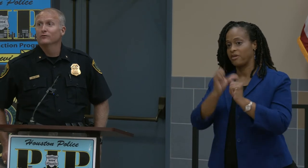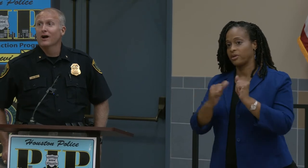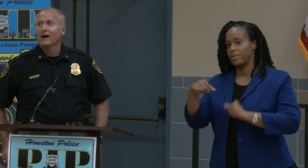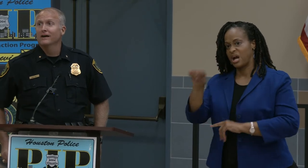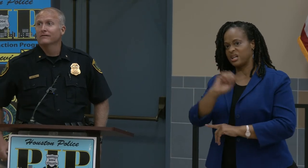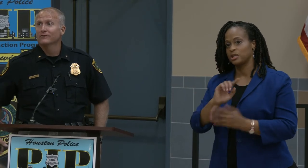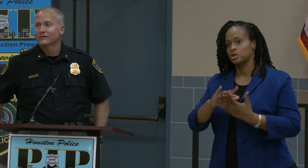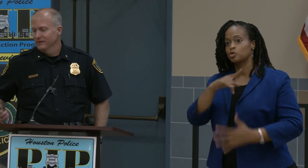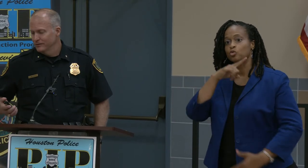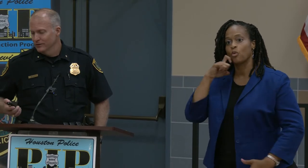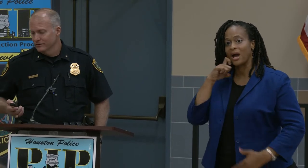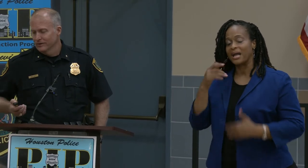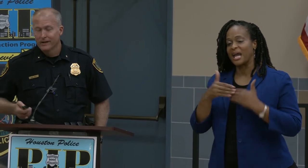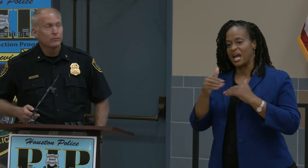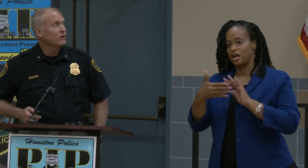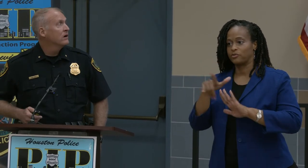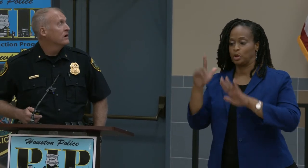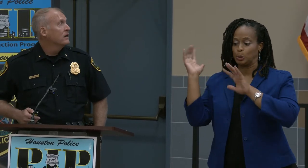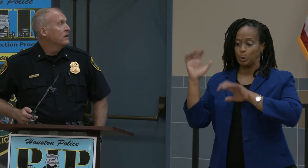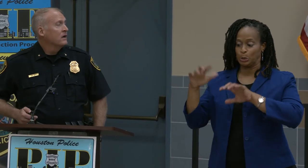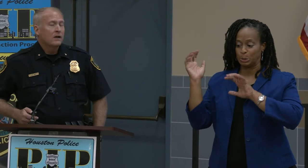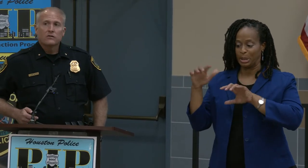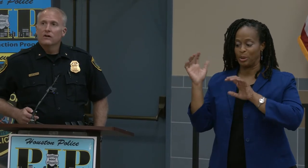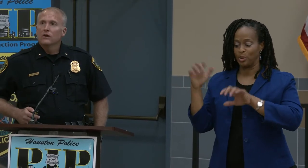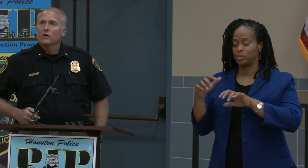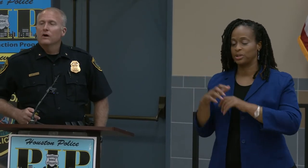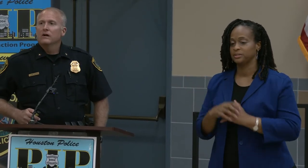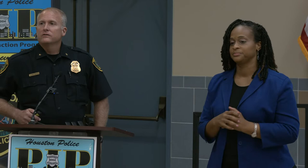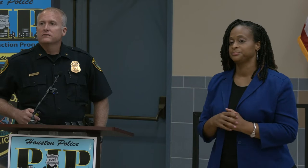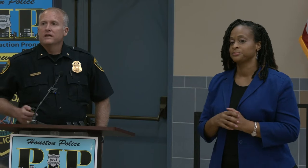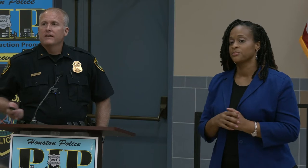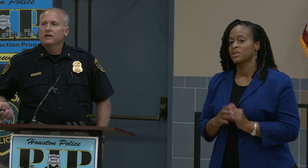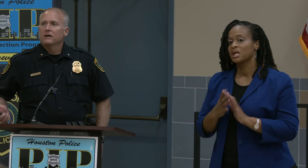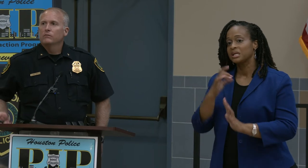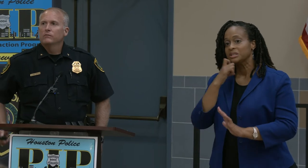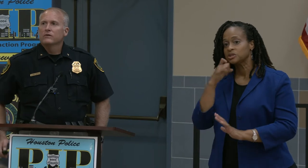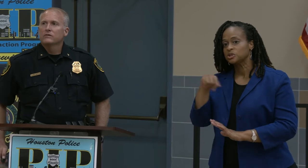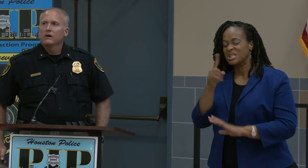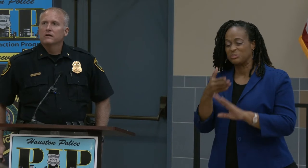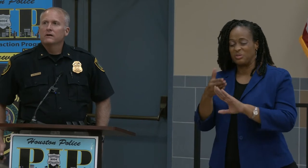dry after the torrential down pour. So just a caveat when we start here,